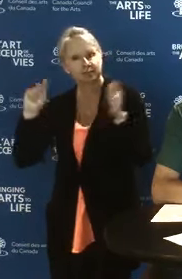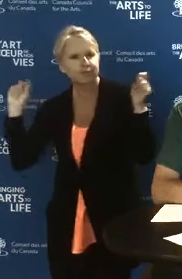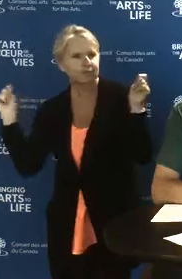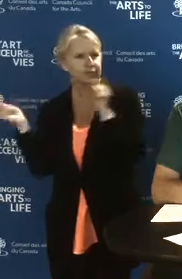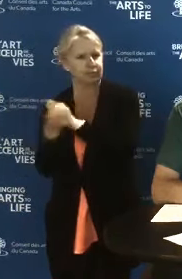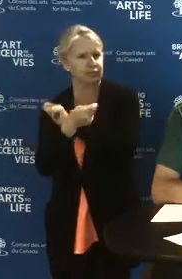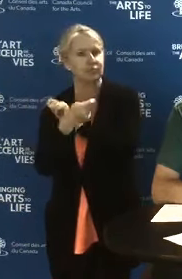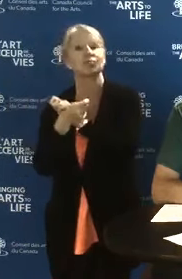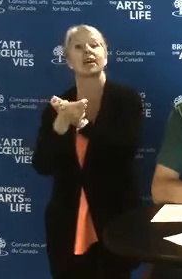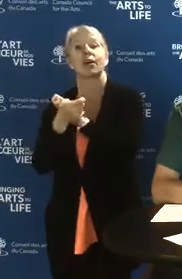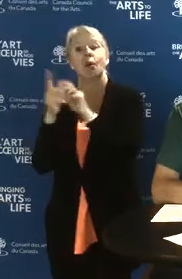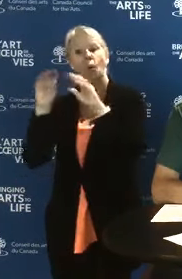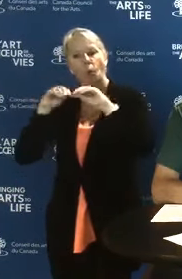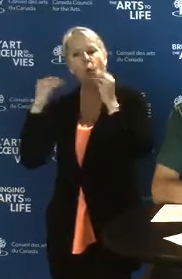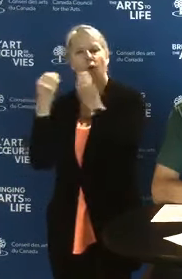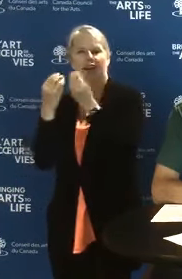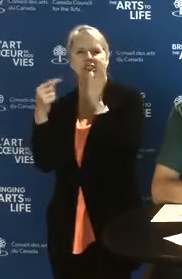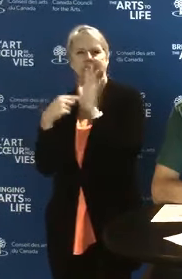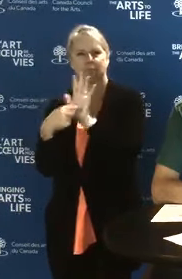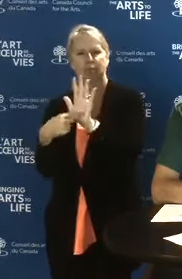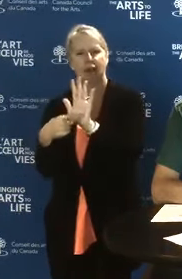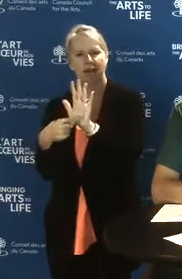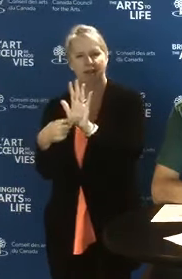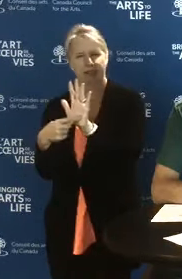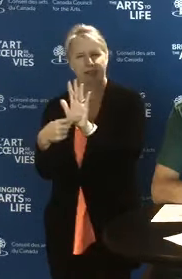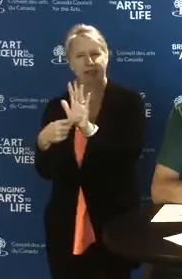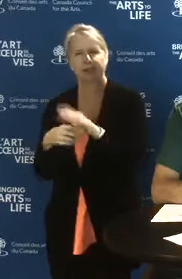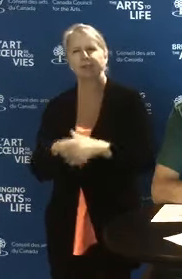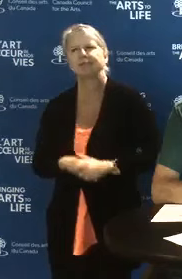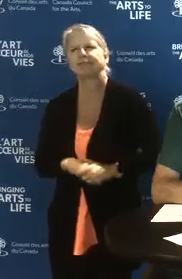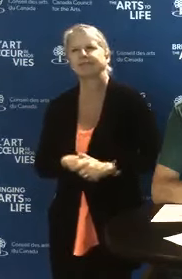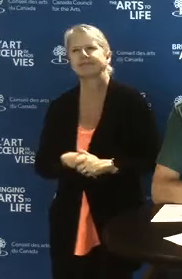We know that a lot of what we do is still very analogue.